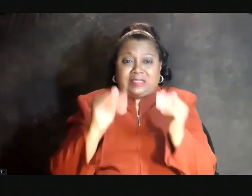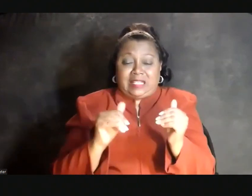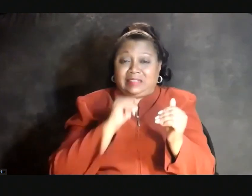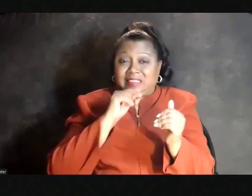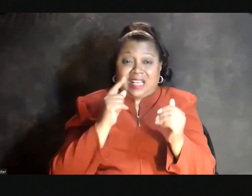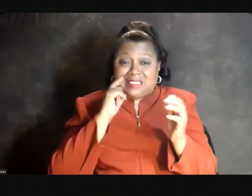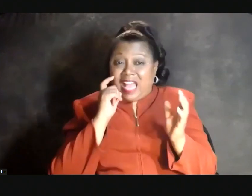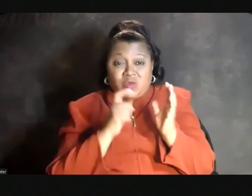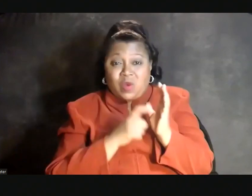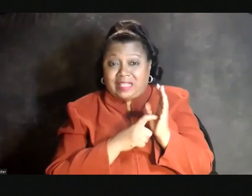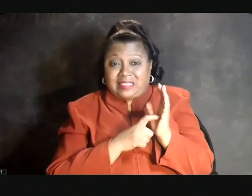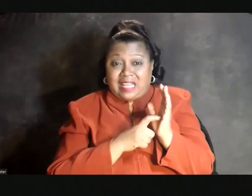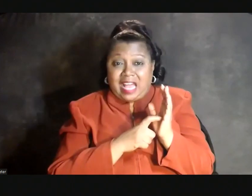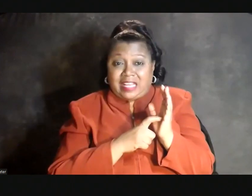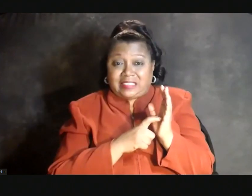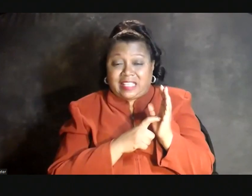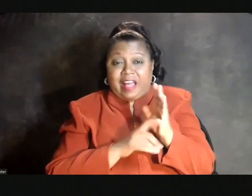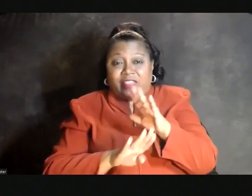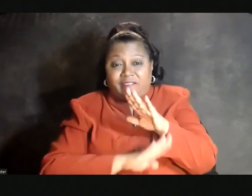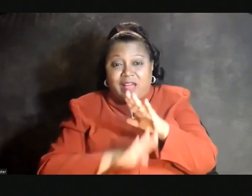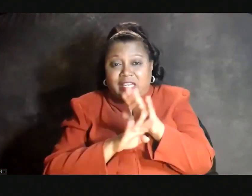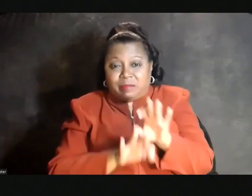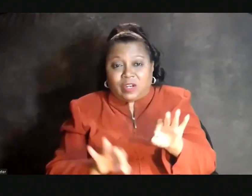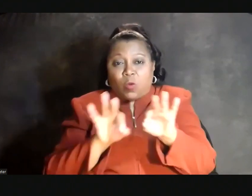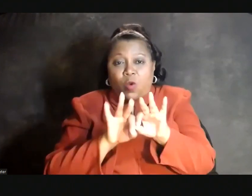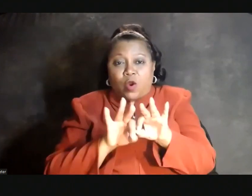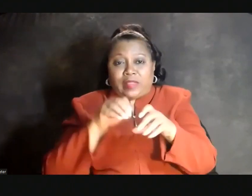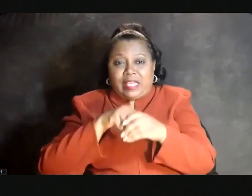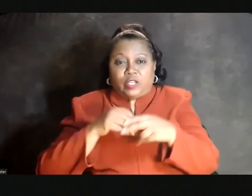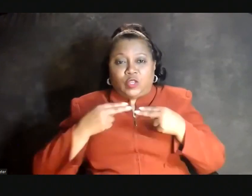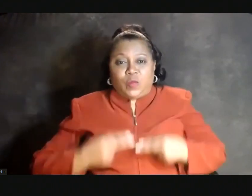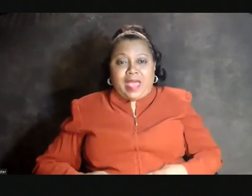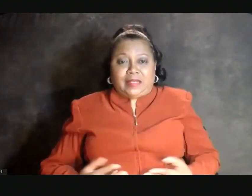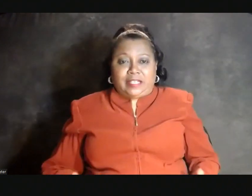recognize their fundamental worth and humanity,